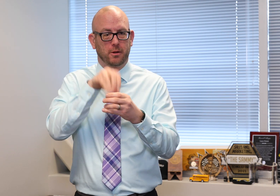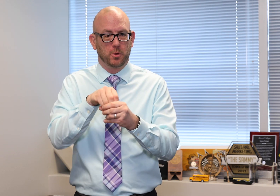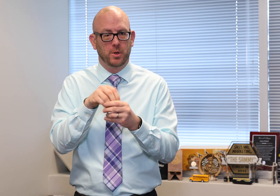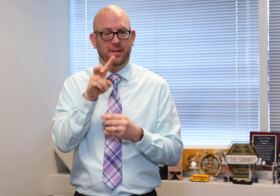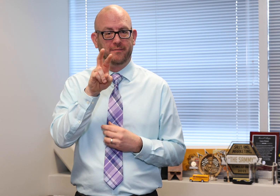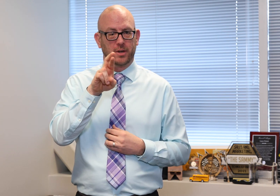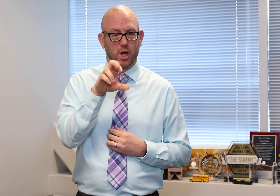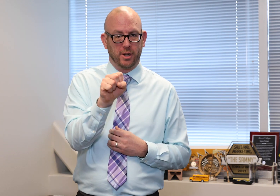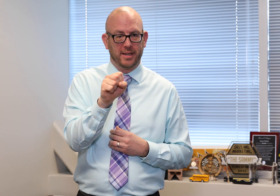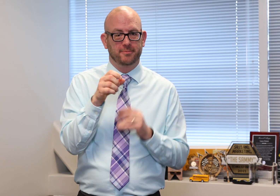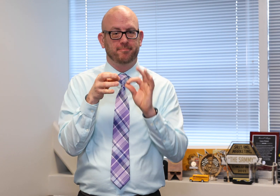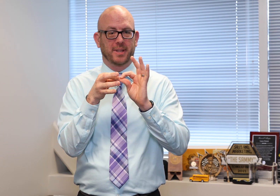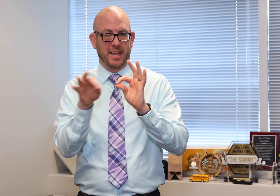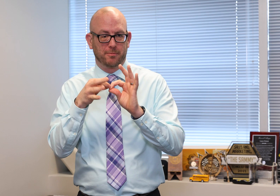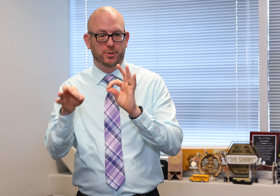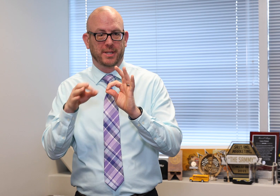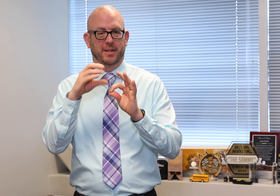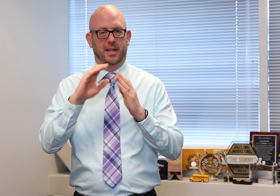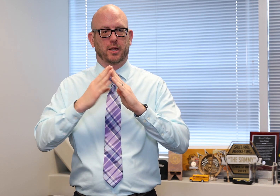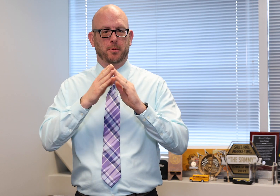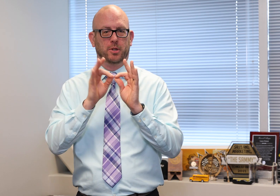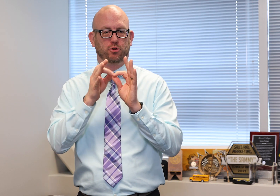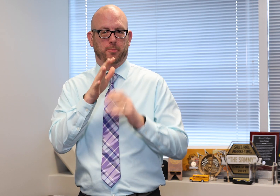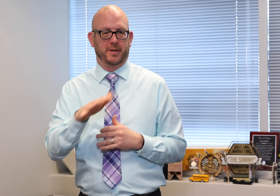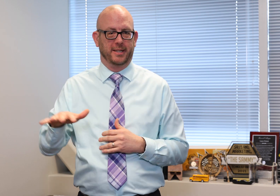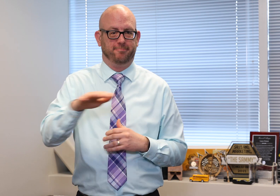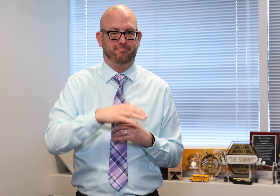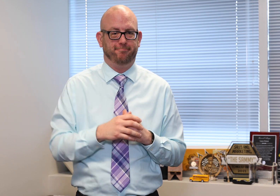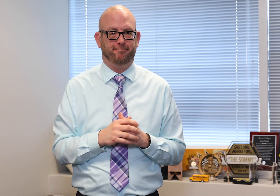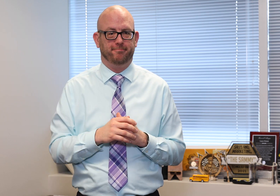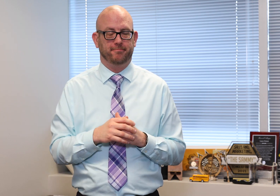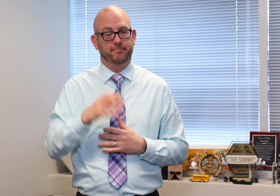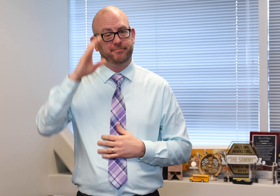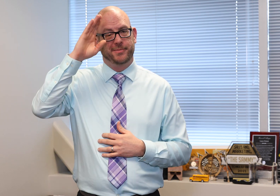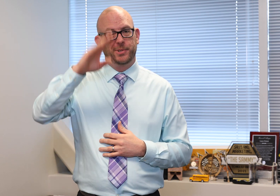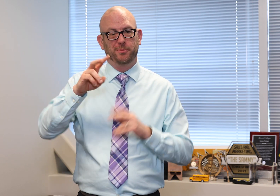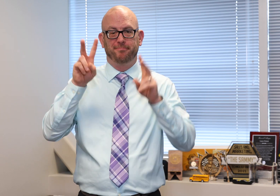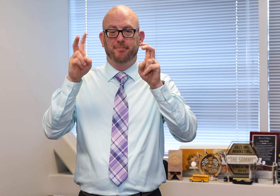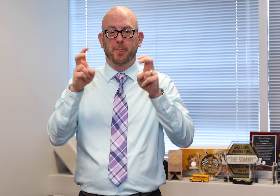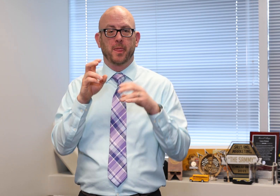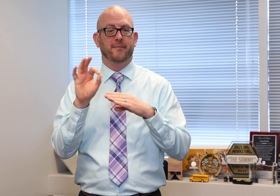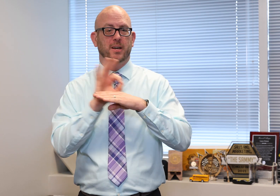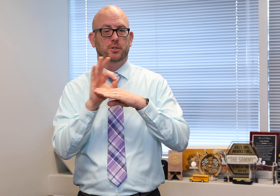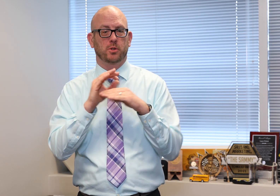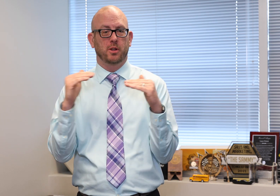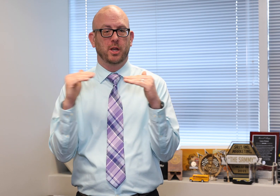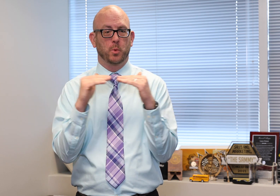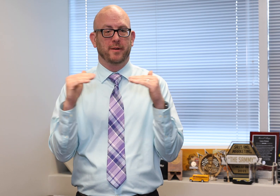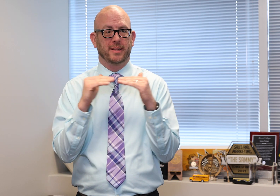and community interpreting. Our new partners will invest in